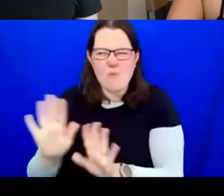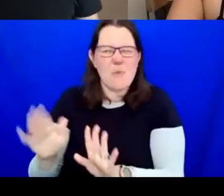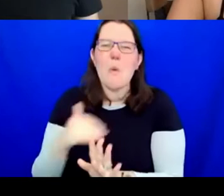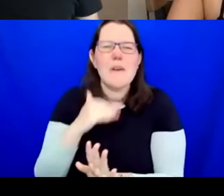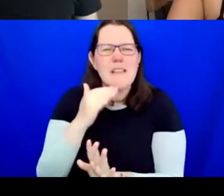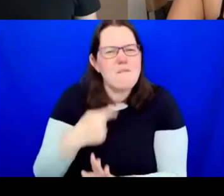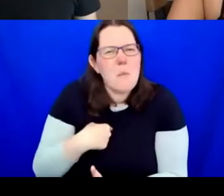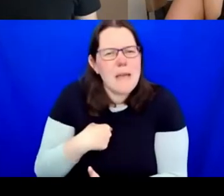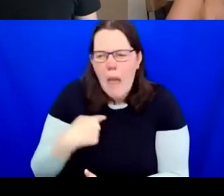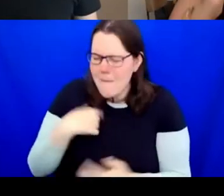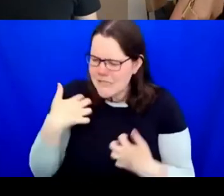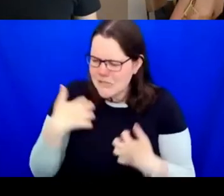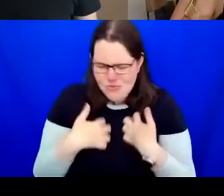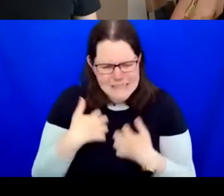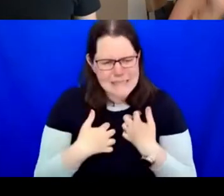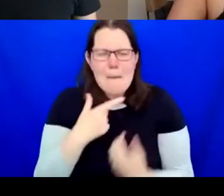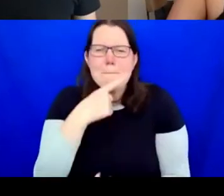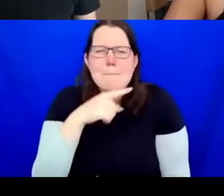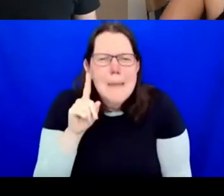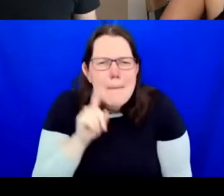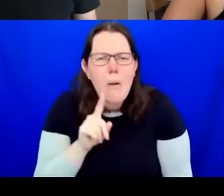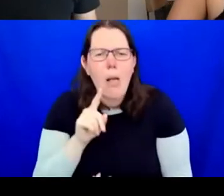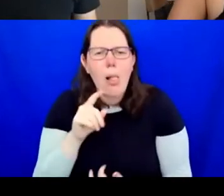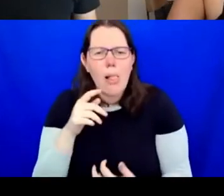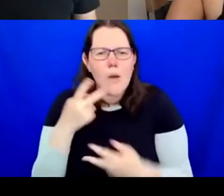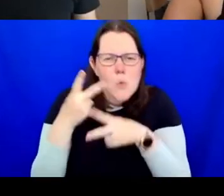what it meant to curate people, to administrate their lives through an institution,